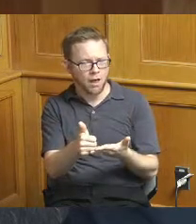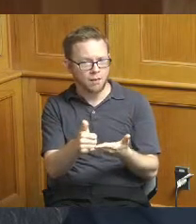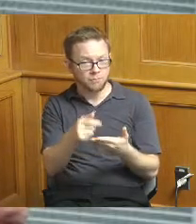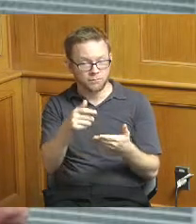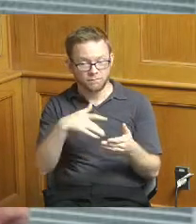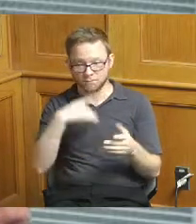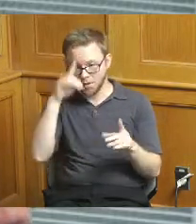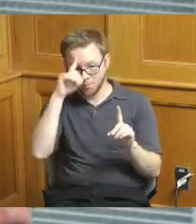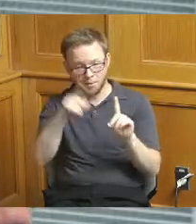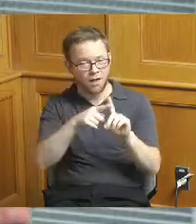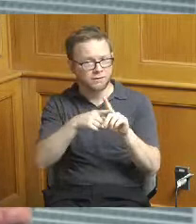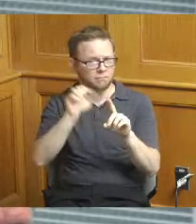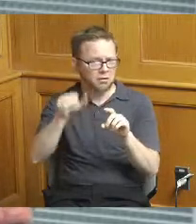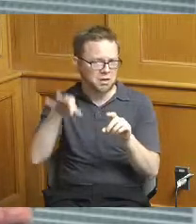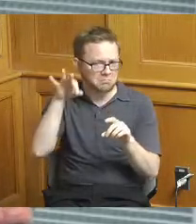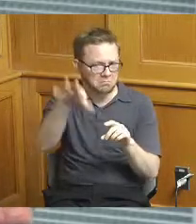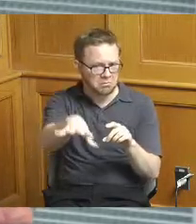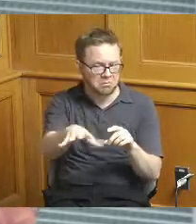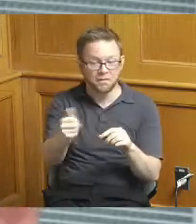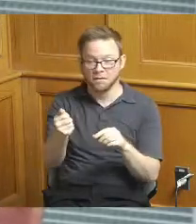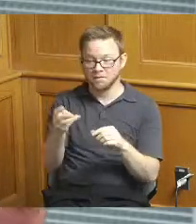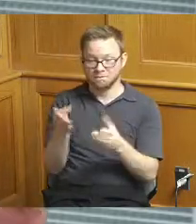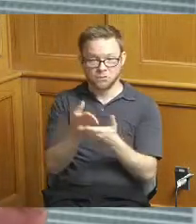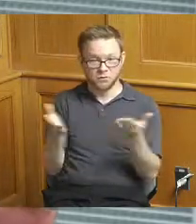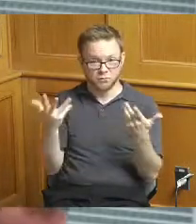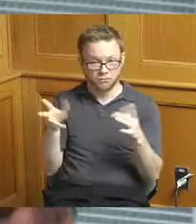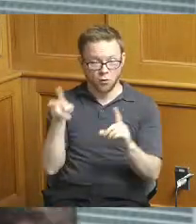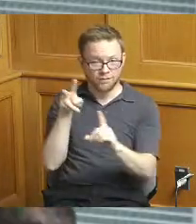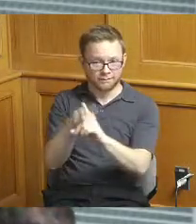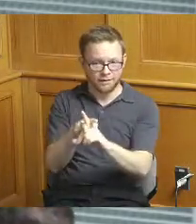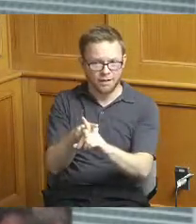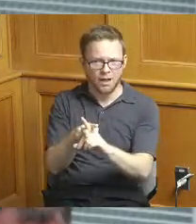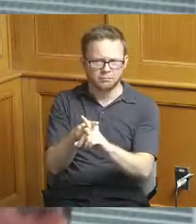of things that have been implemented that are different than what occurred during the bridge is